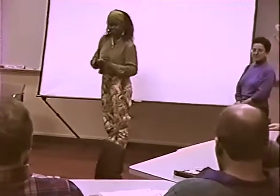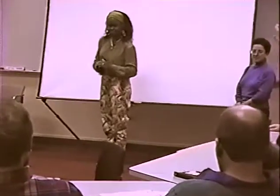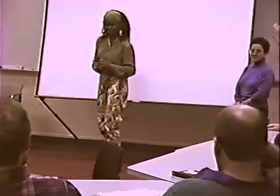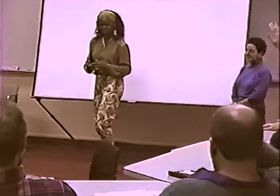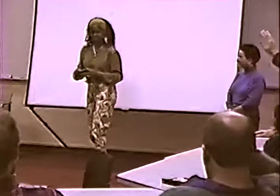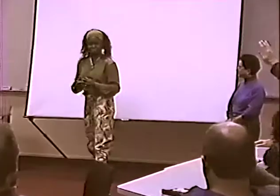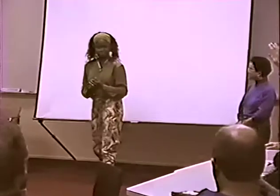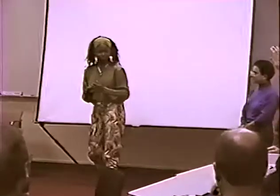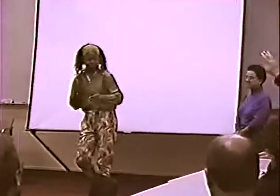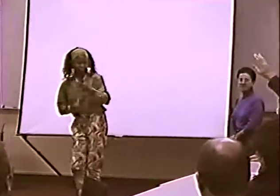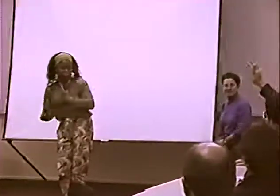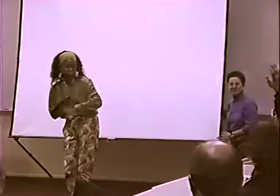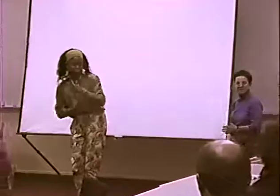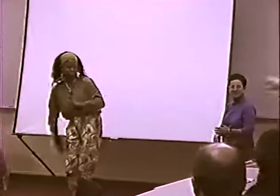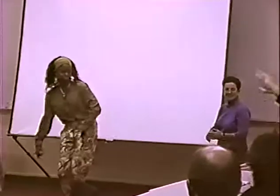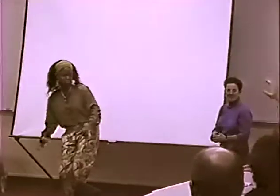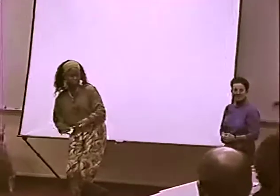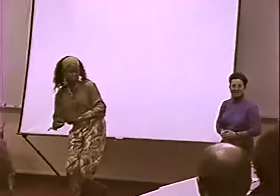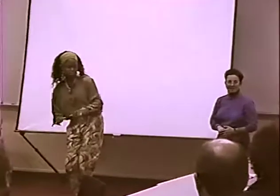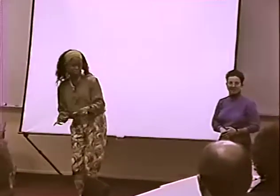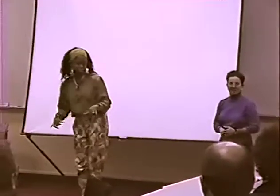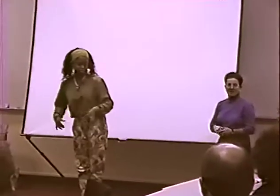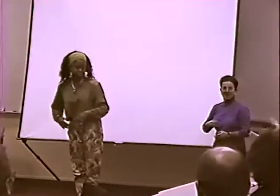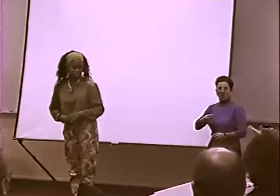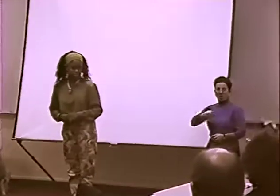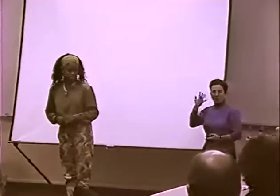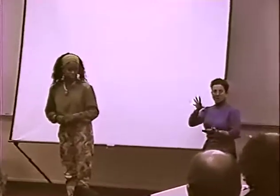WHAT DO YOU THINK THAT IS? WHAT DO YOU THINK THAT IS THAT I JUST SIGNED?